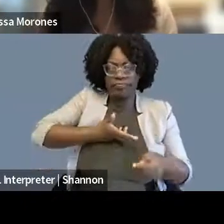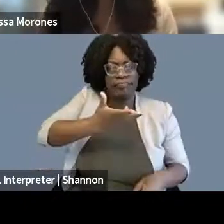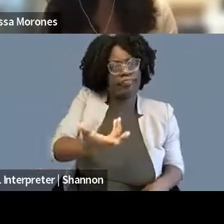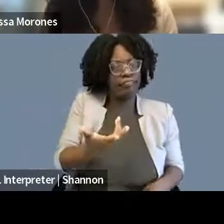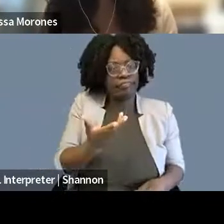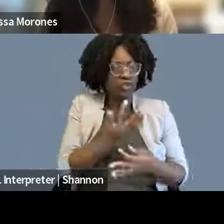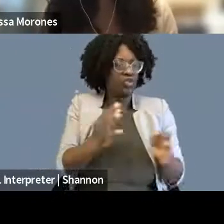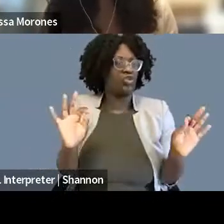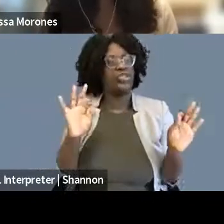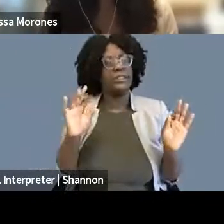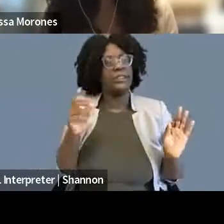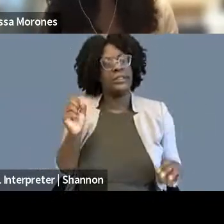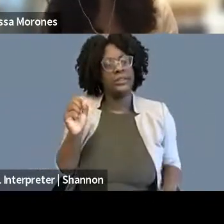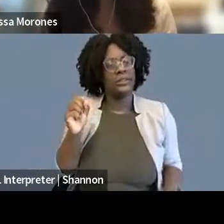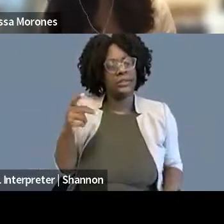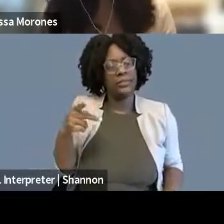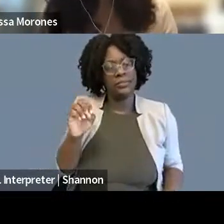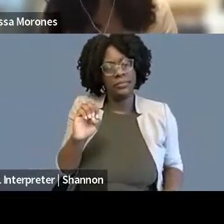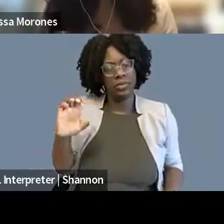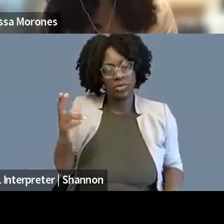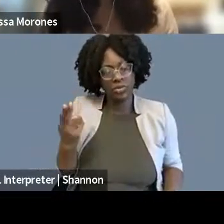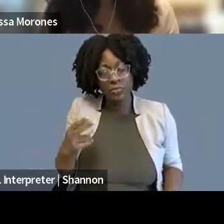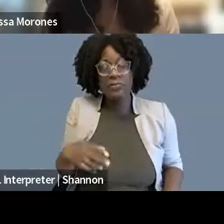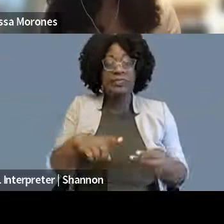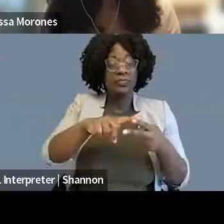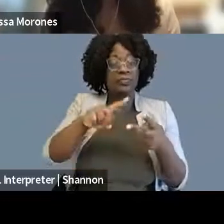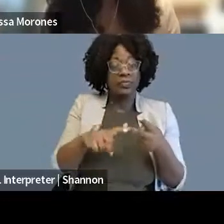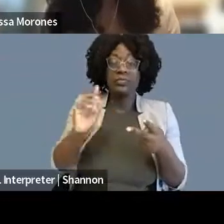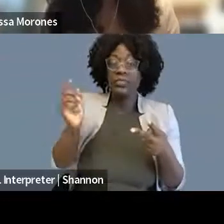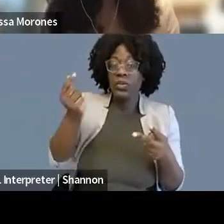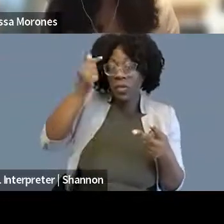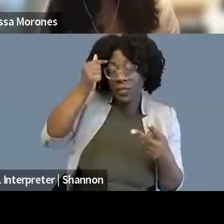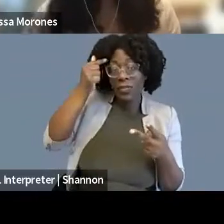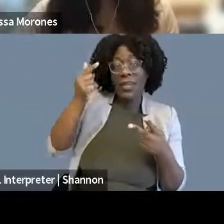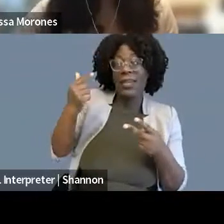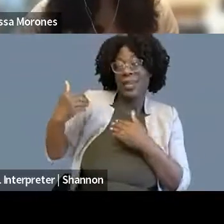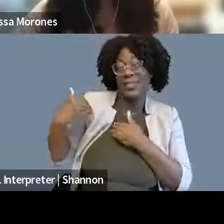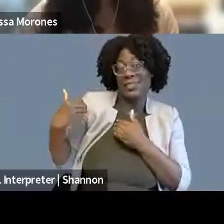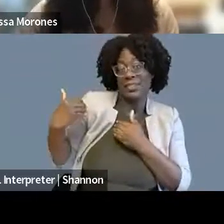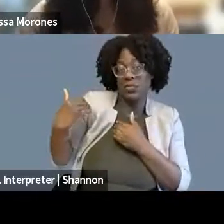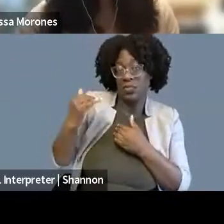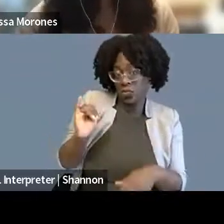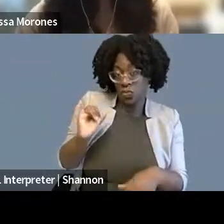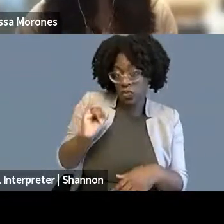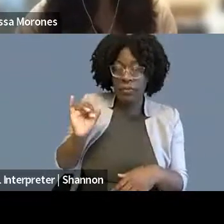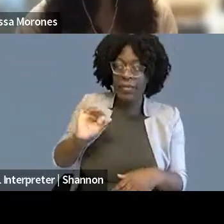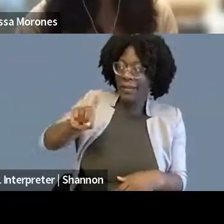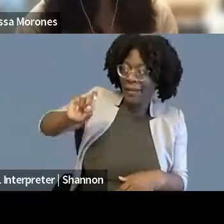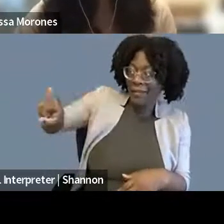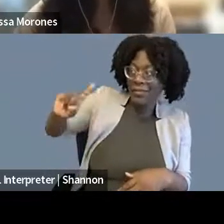on government accountability, so asking the government for records for various things.